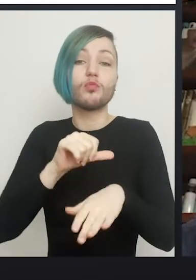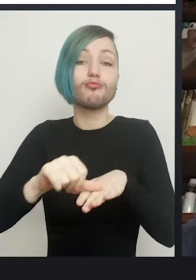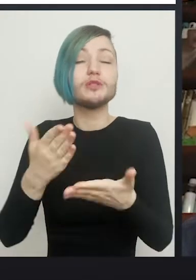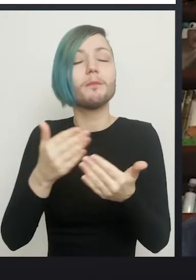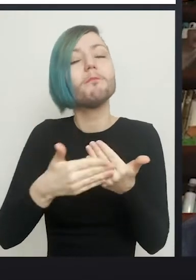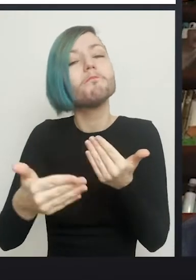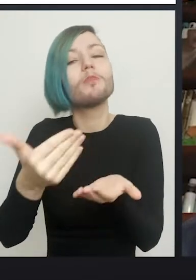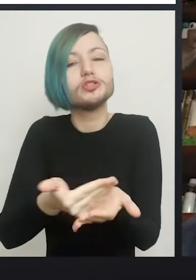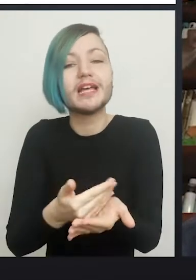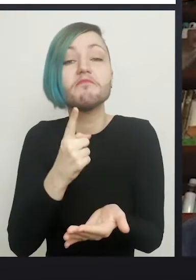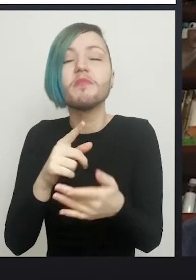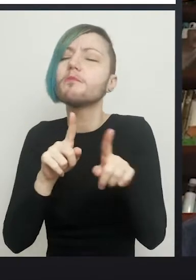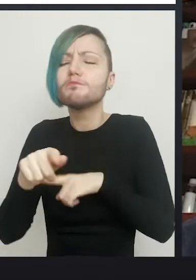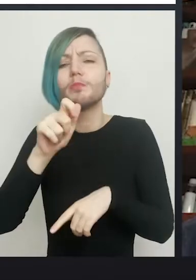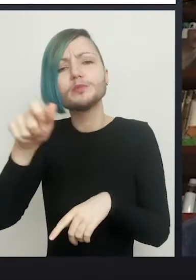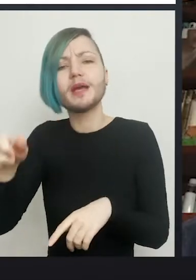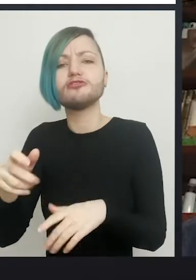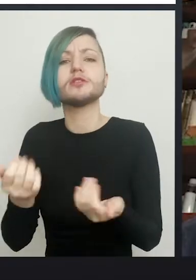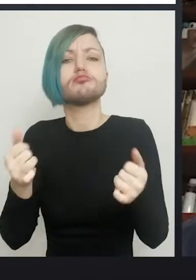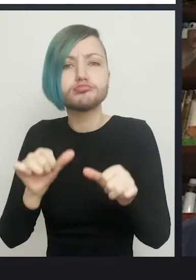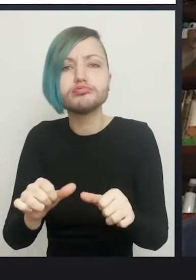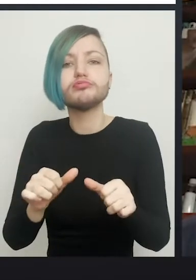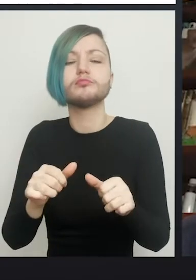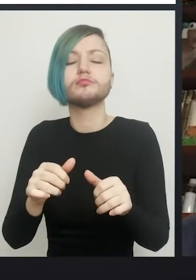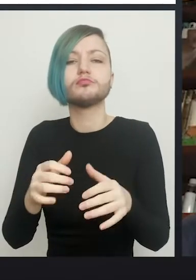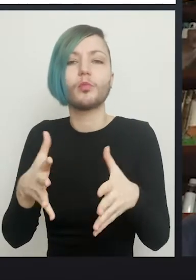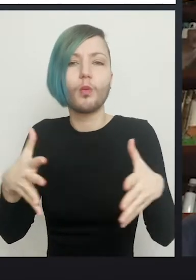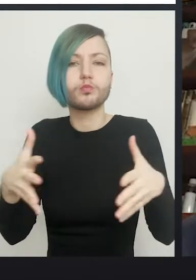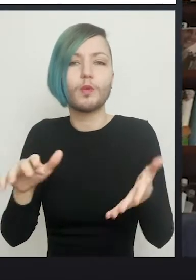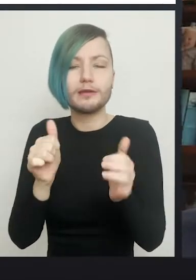But the majority of patients eventually if they're within the weight guidance can have an operation.